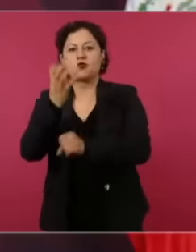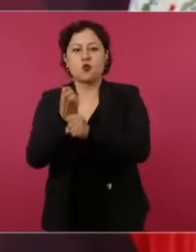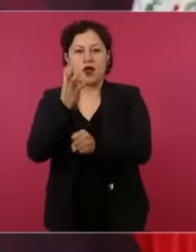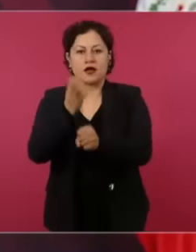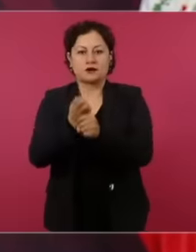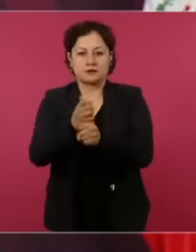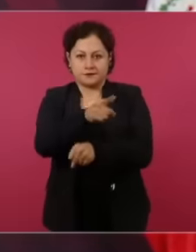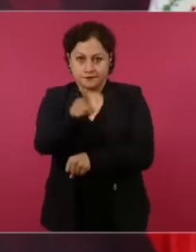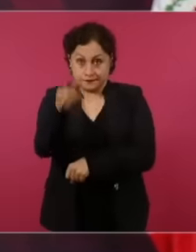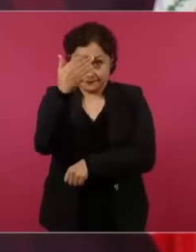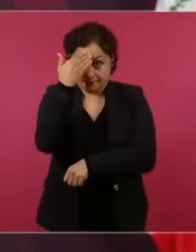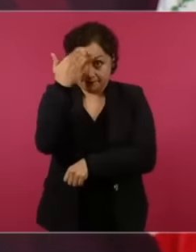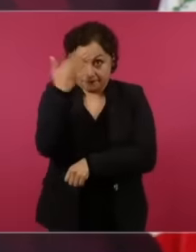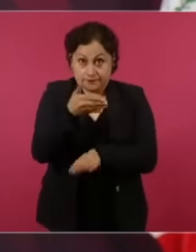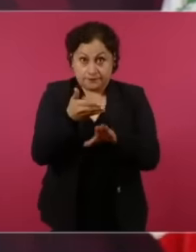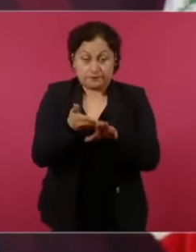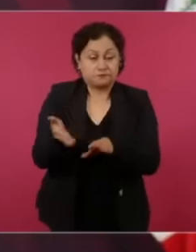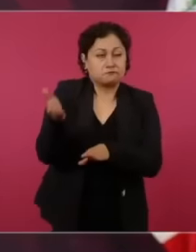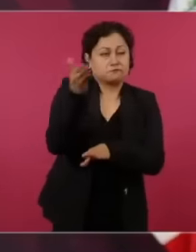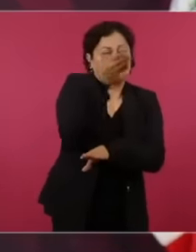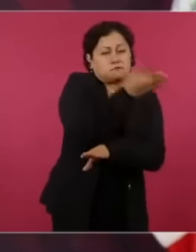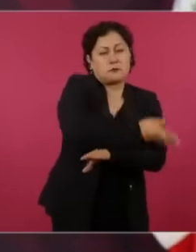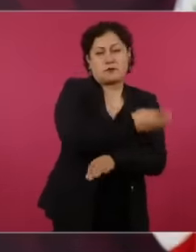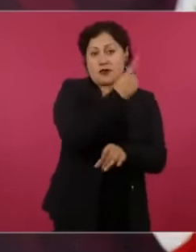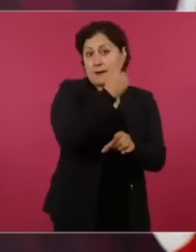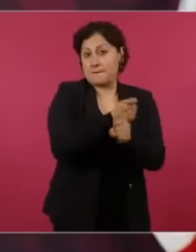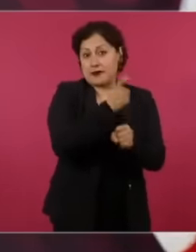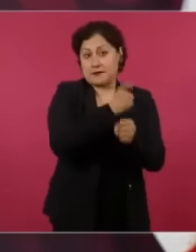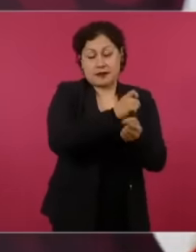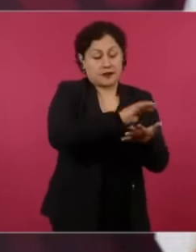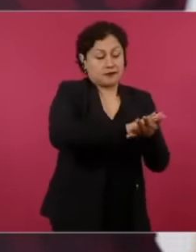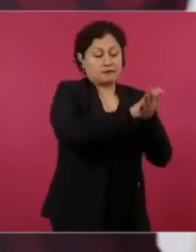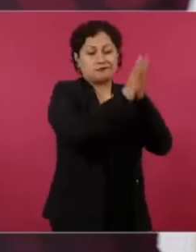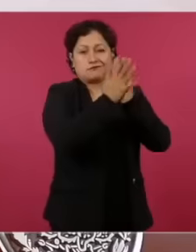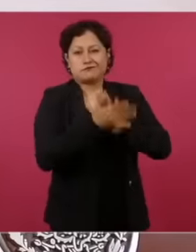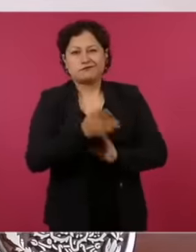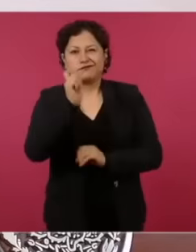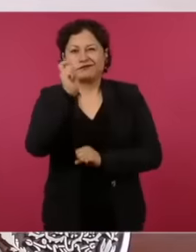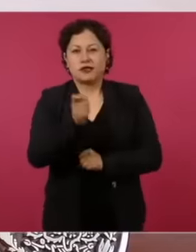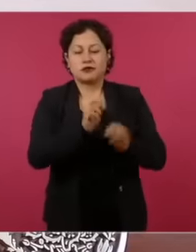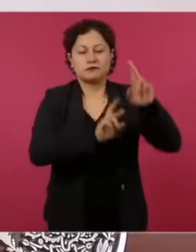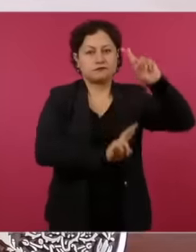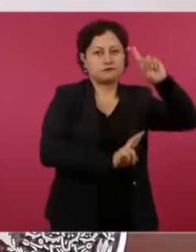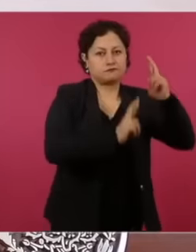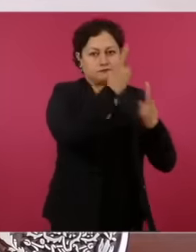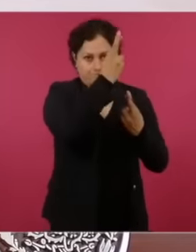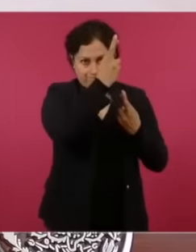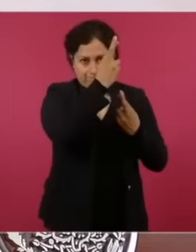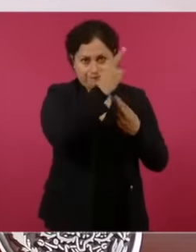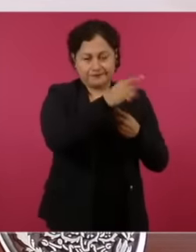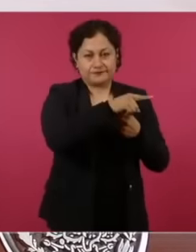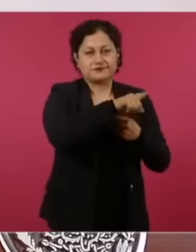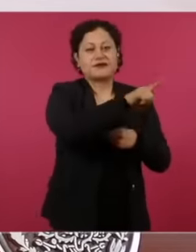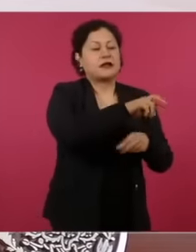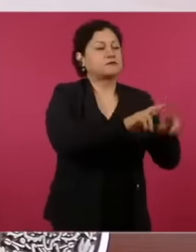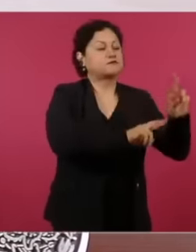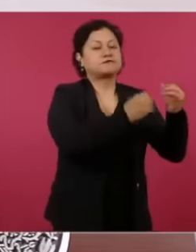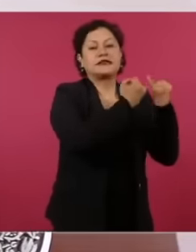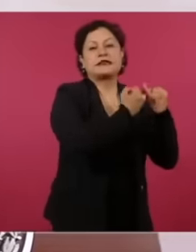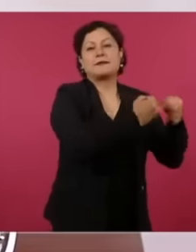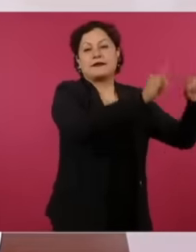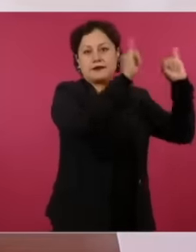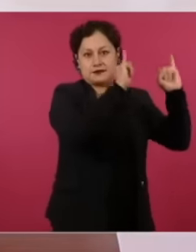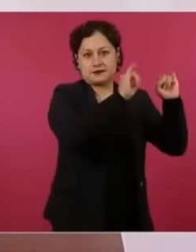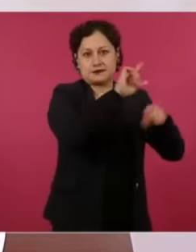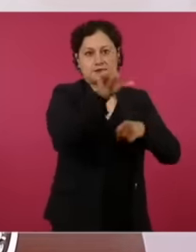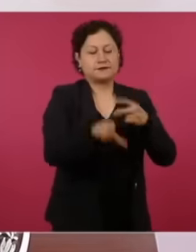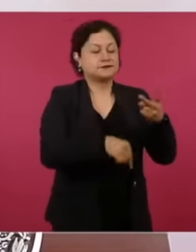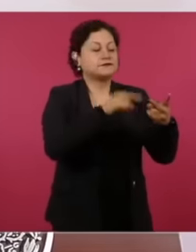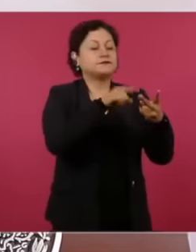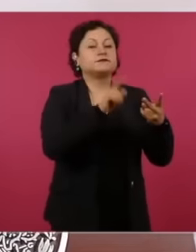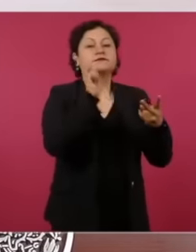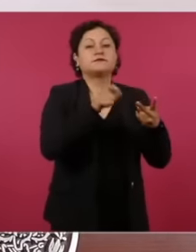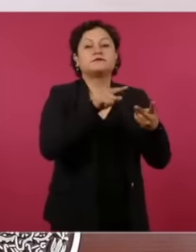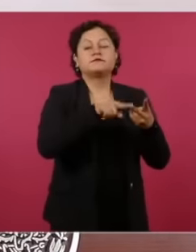national Independence movement, the second transformation was the reform movement